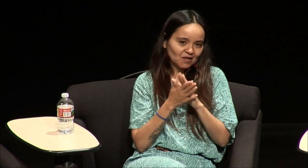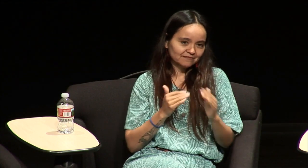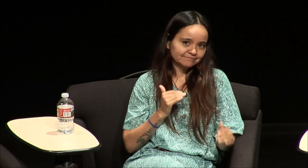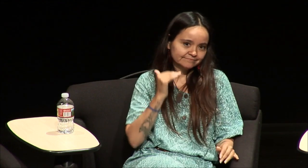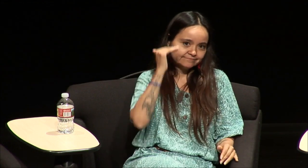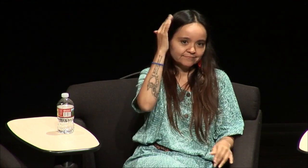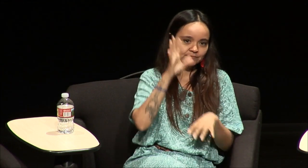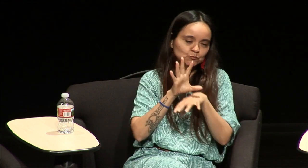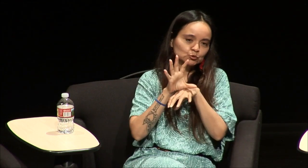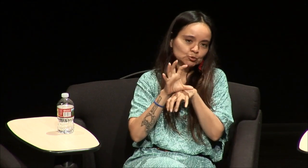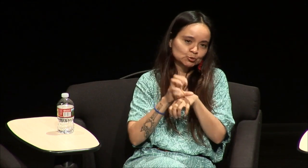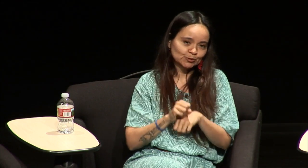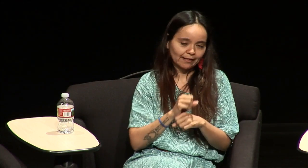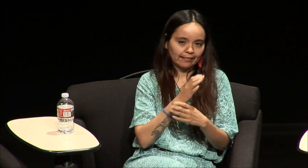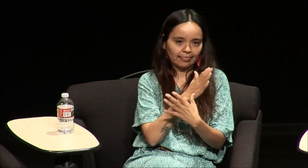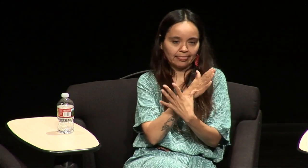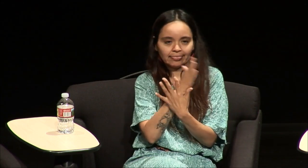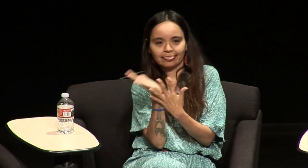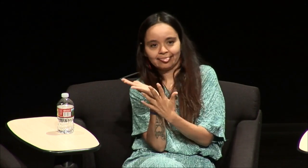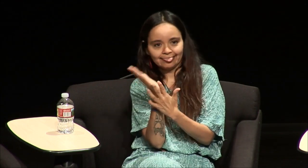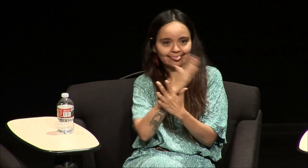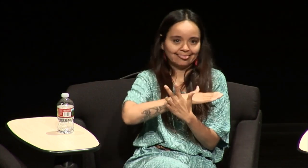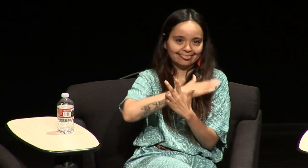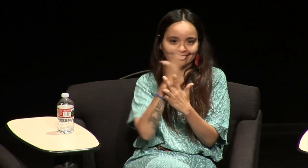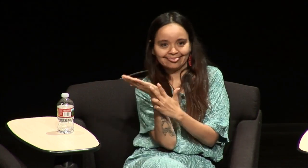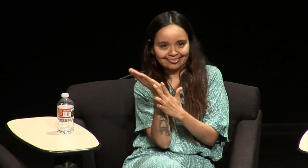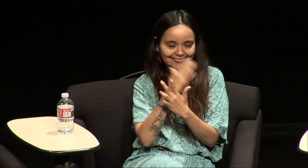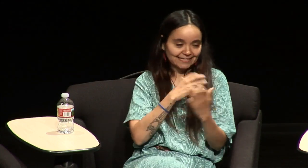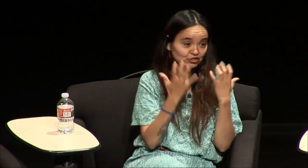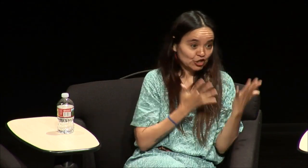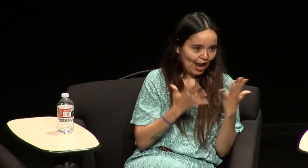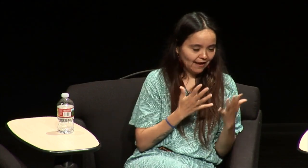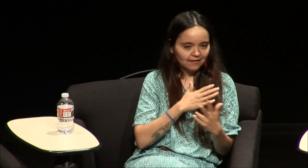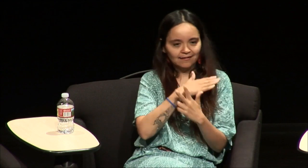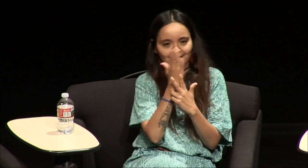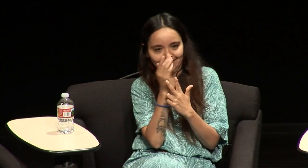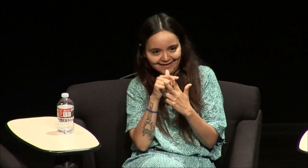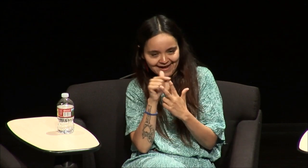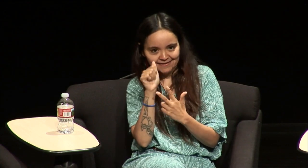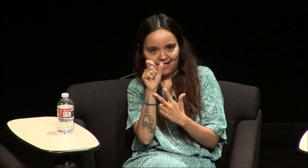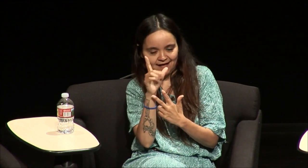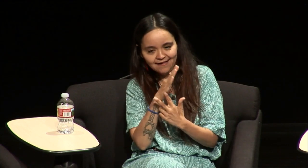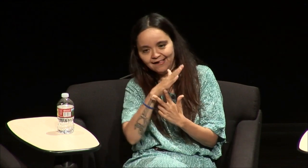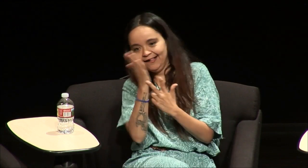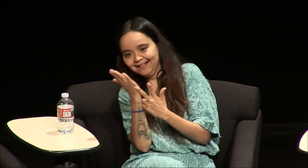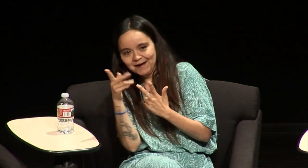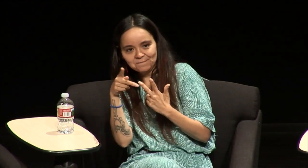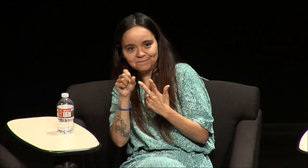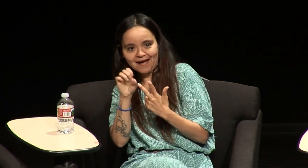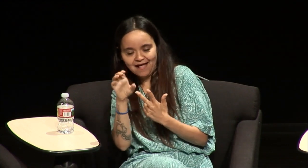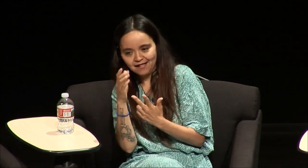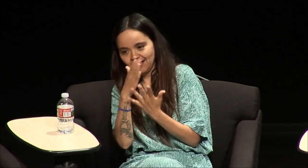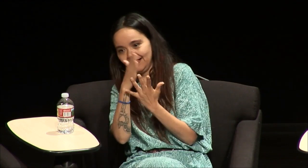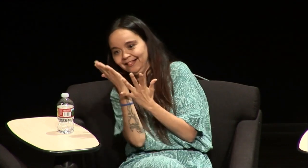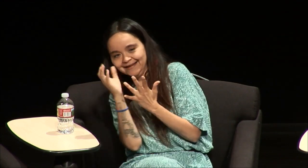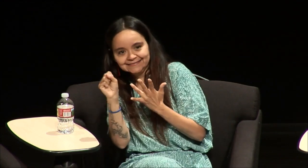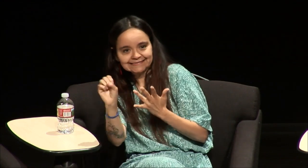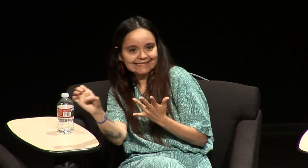and I have that ASL and that's who I am and who I became so I'm able to flip through the three different worlds if I have to gesture if I have to use ASL or